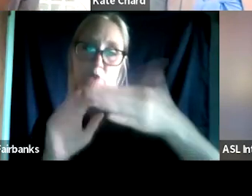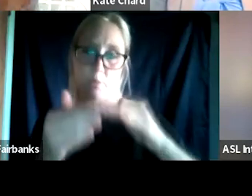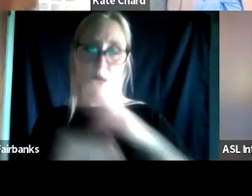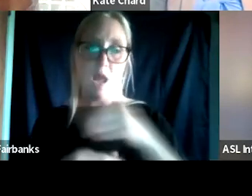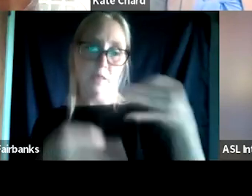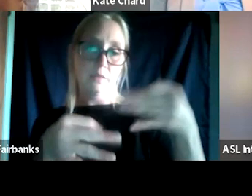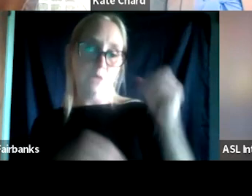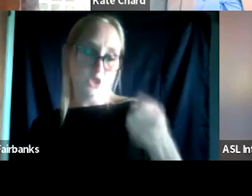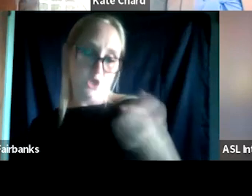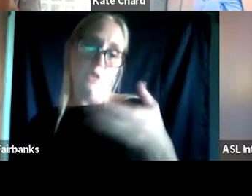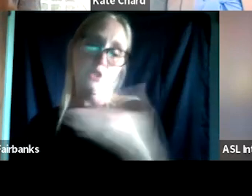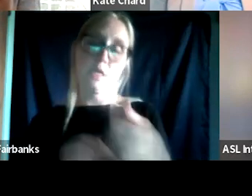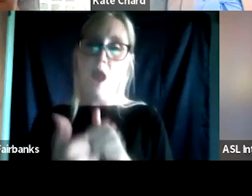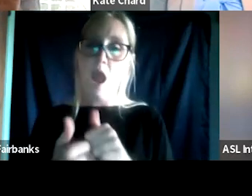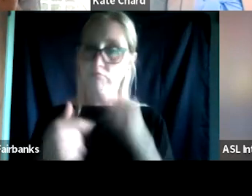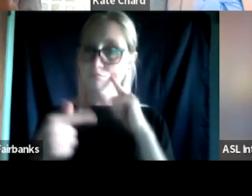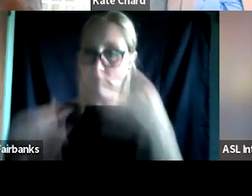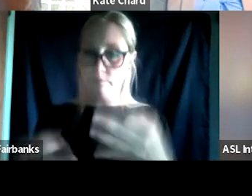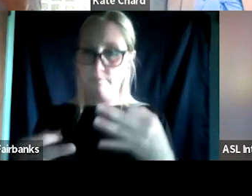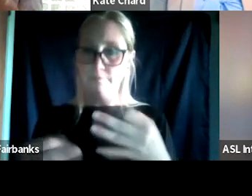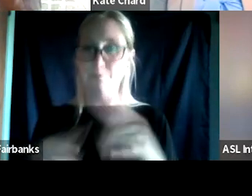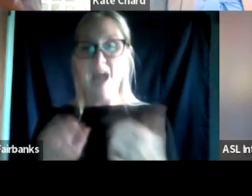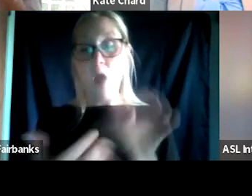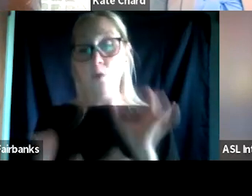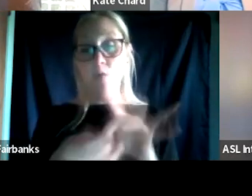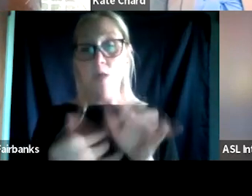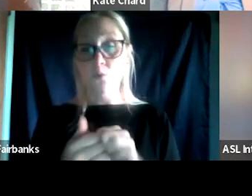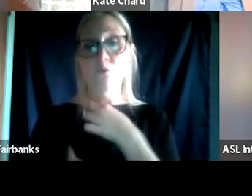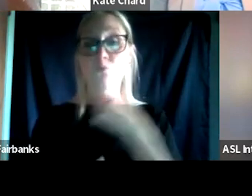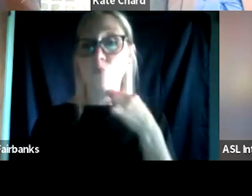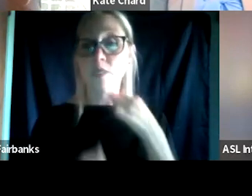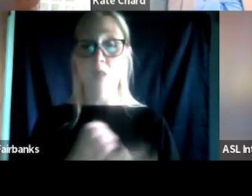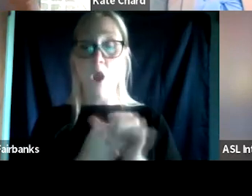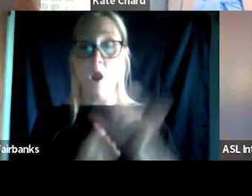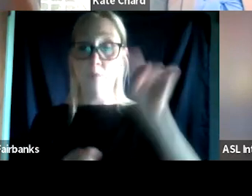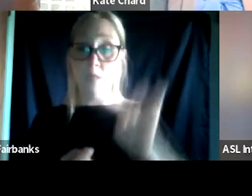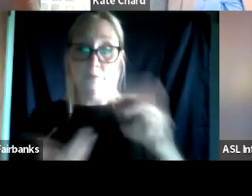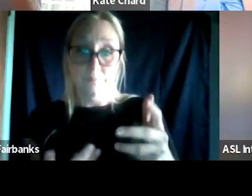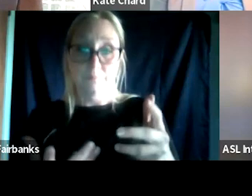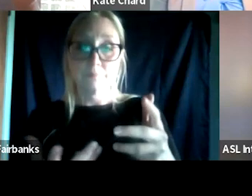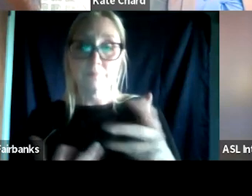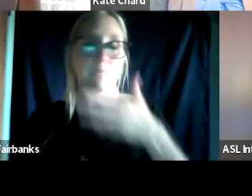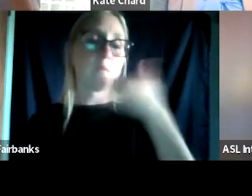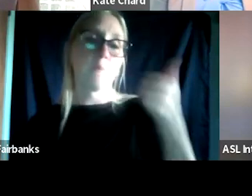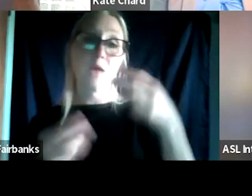So that's not ideal, but how this relates to risk and harm reduction, all these things is actually the best way to make